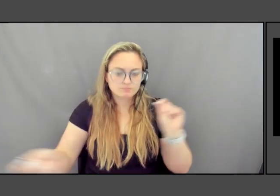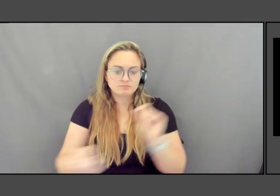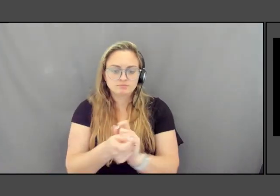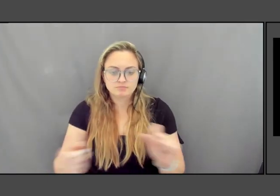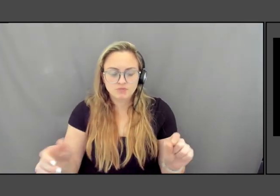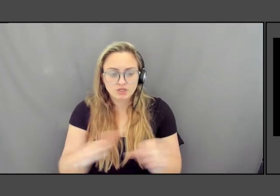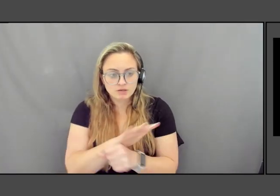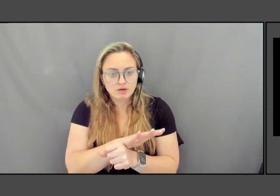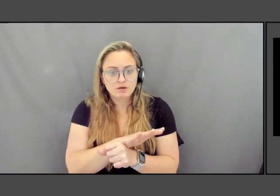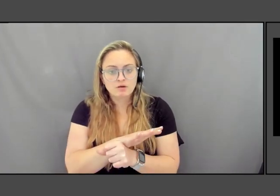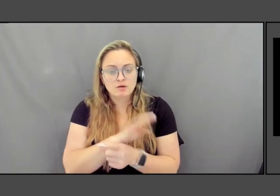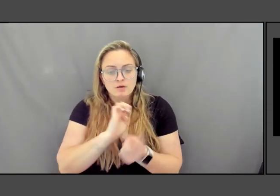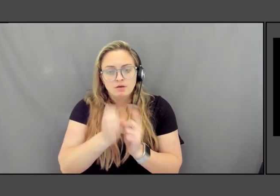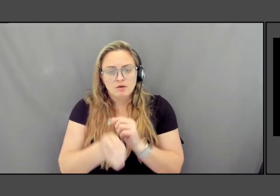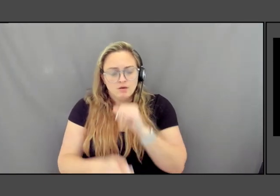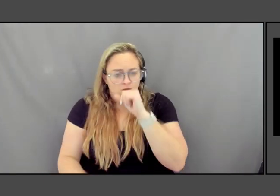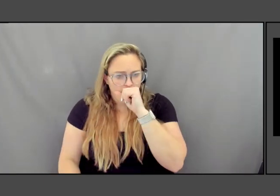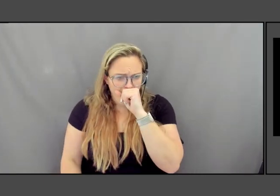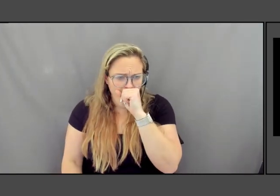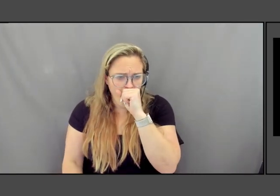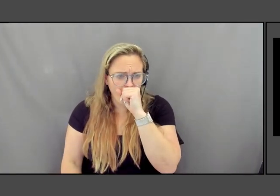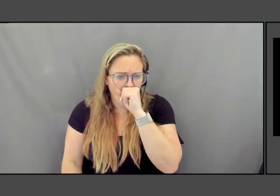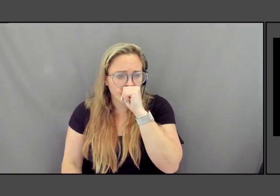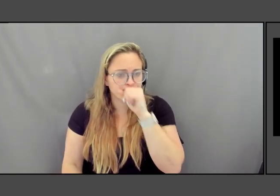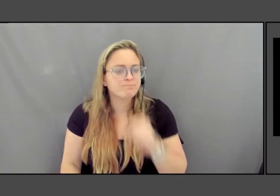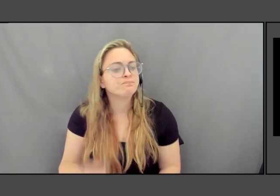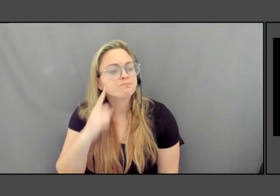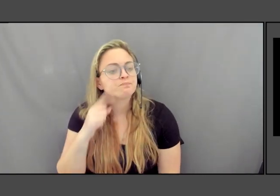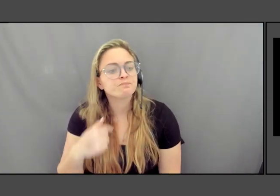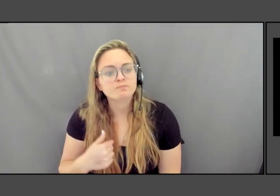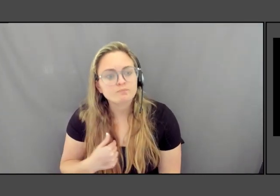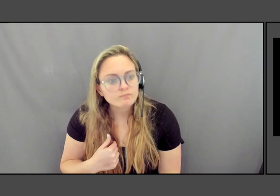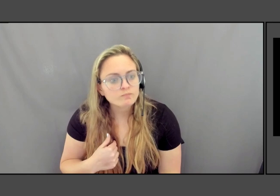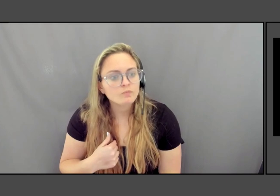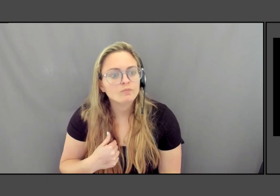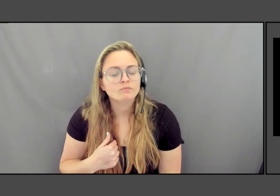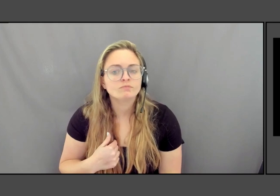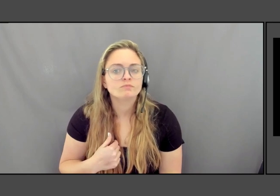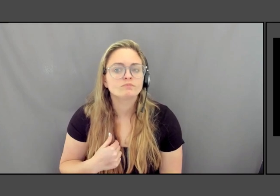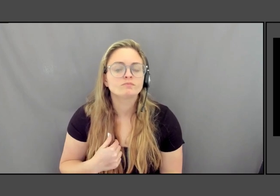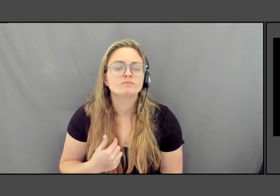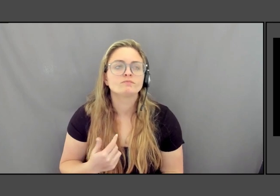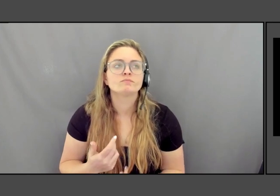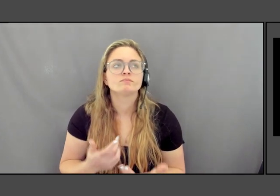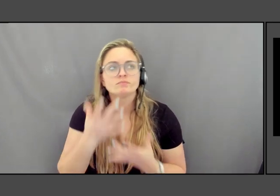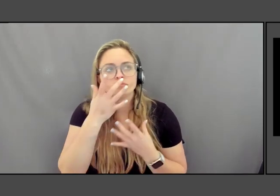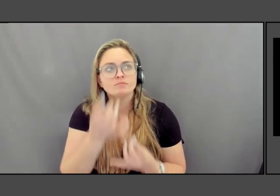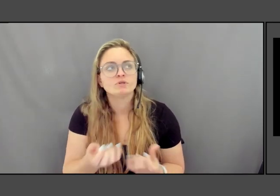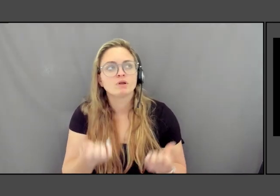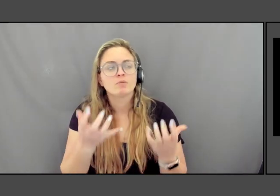So for me, what's fascinating is how much the monuments that we think